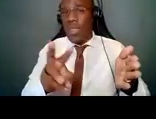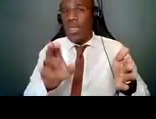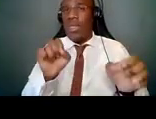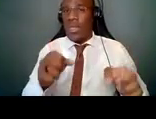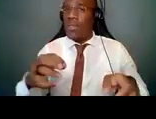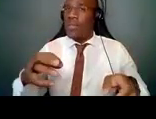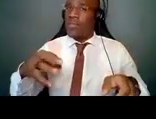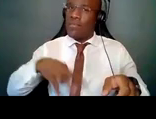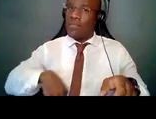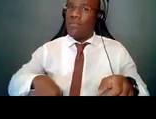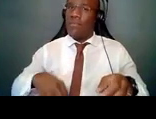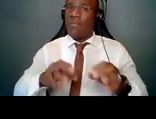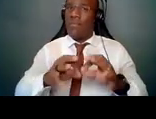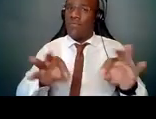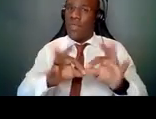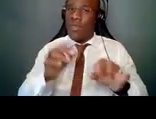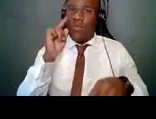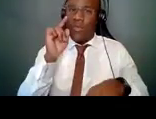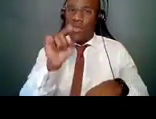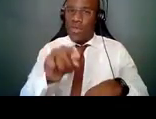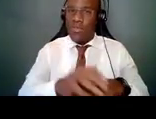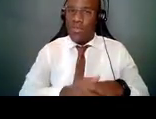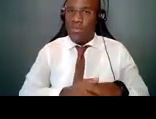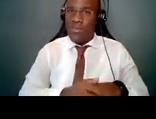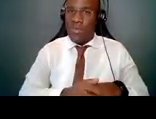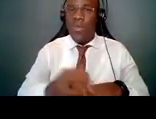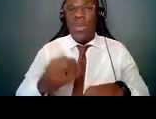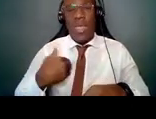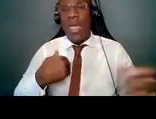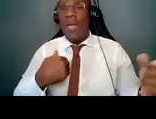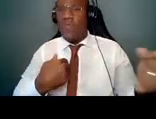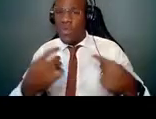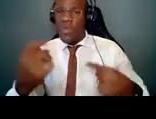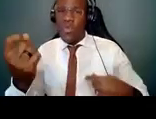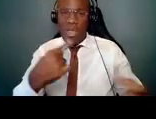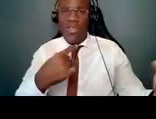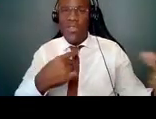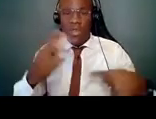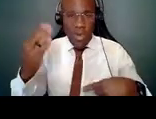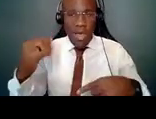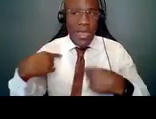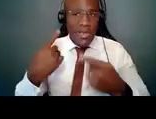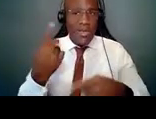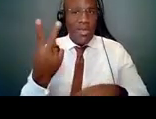Got questions? You do, because you guys have been asking them for the last two and a half hours. You've got a lot of questions,